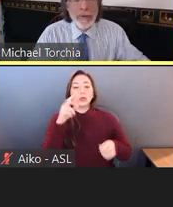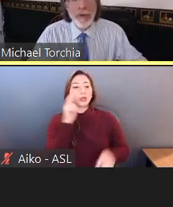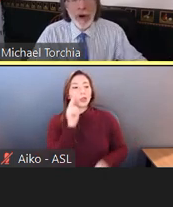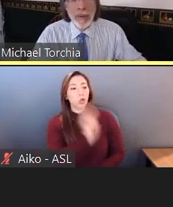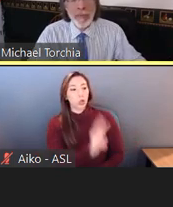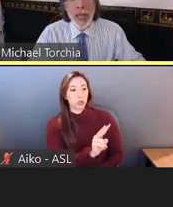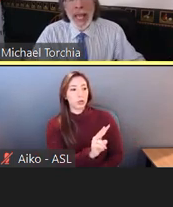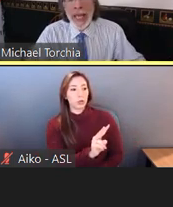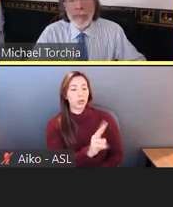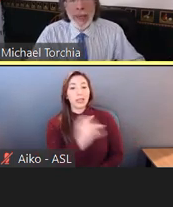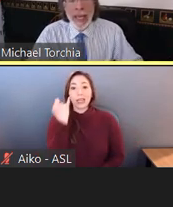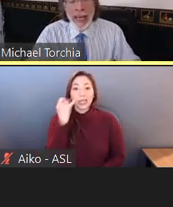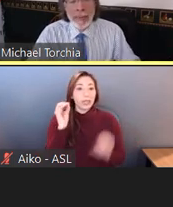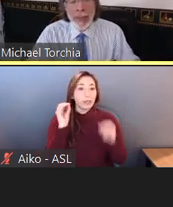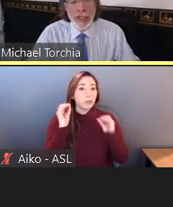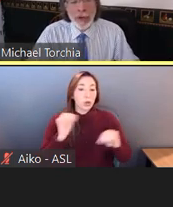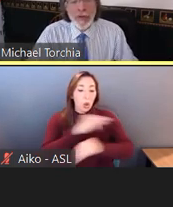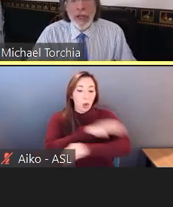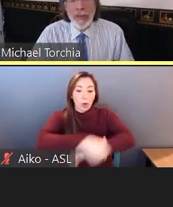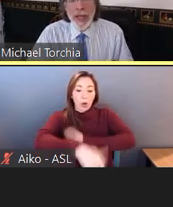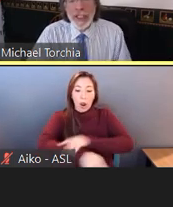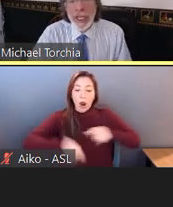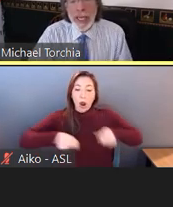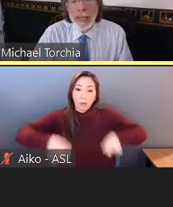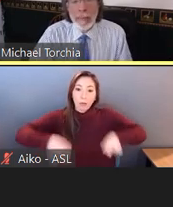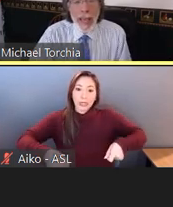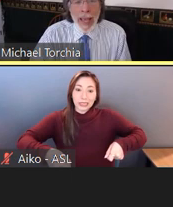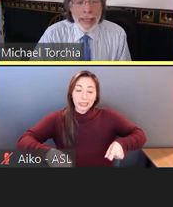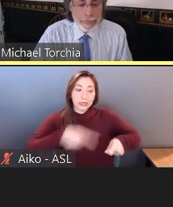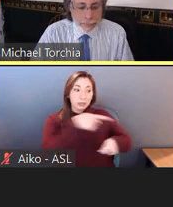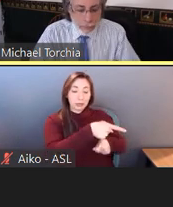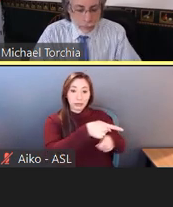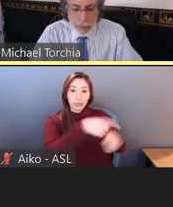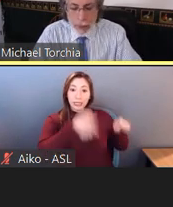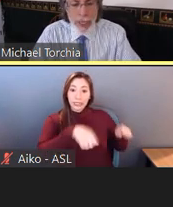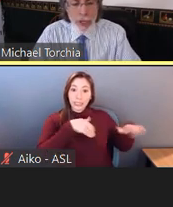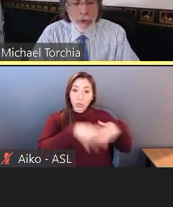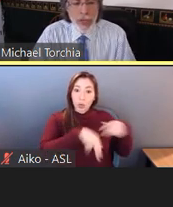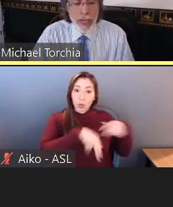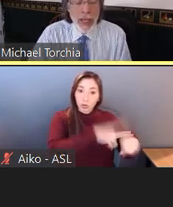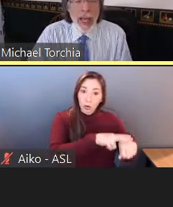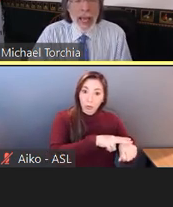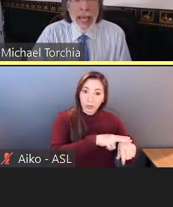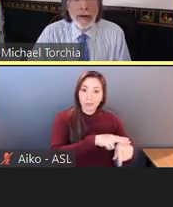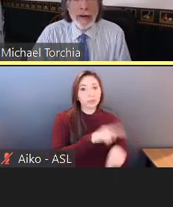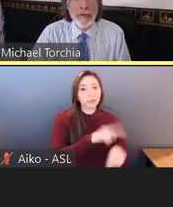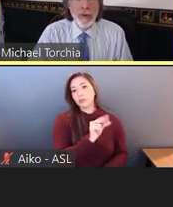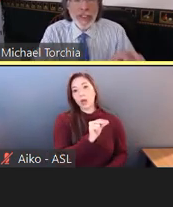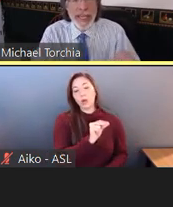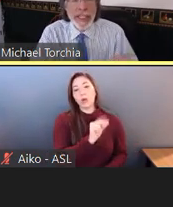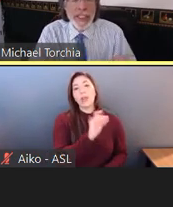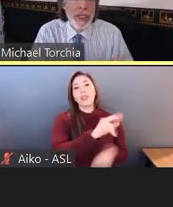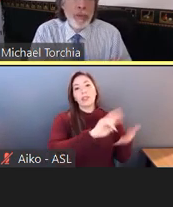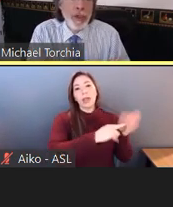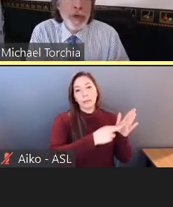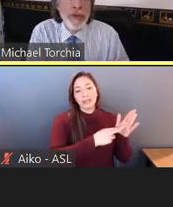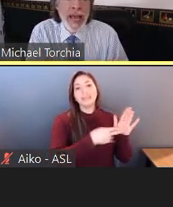from any mitigating measures that she may be using? And for this session we're doing today--